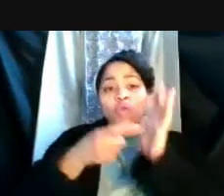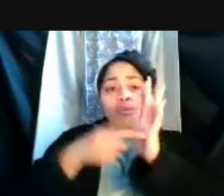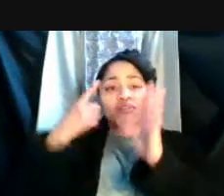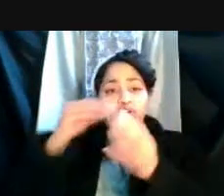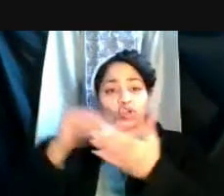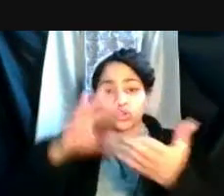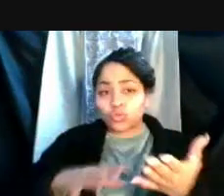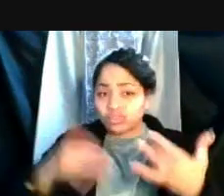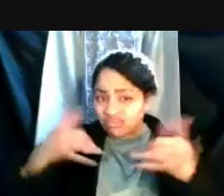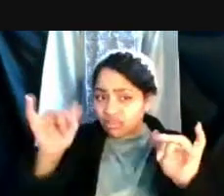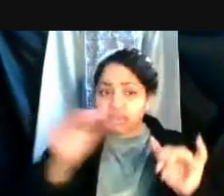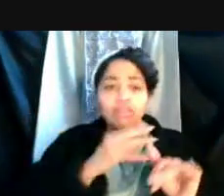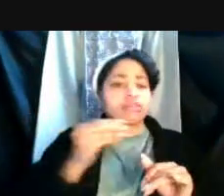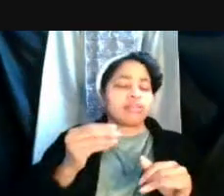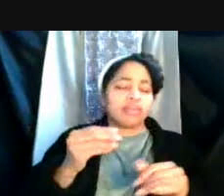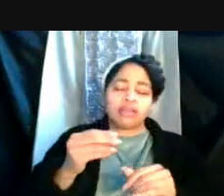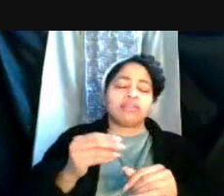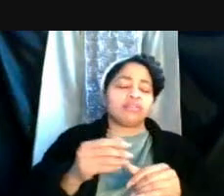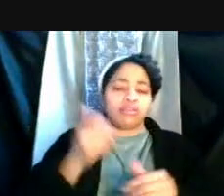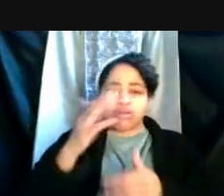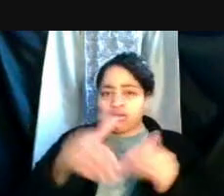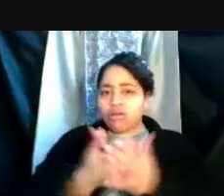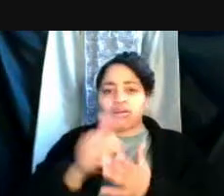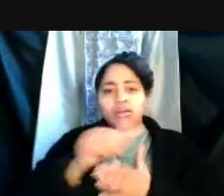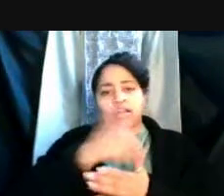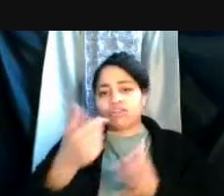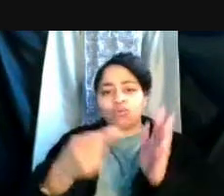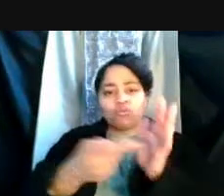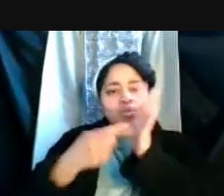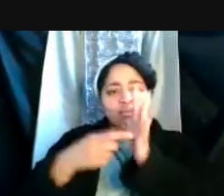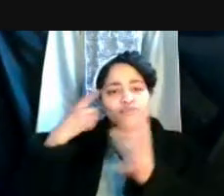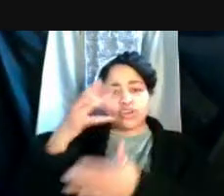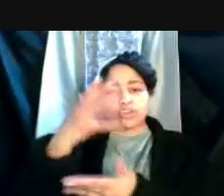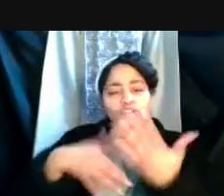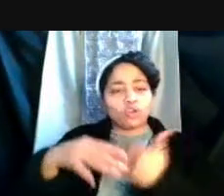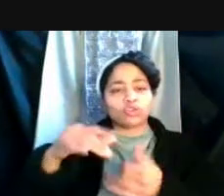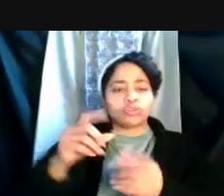and are following the rest of the requirements for social distancing, it's up to the PI,